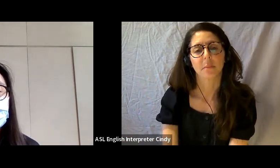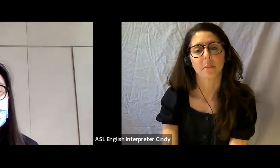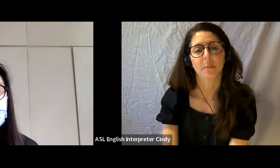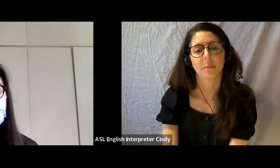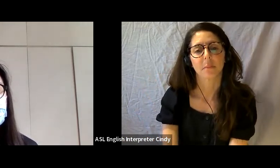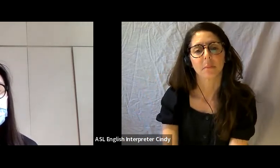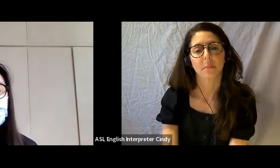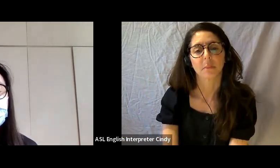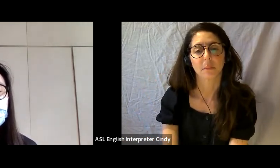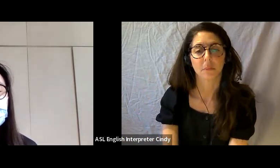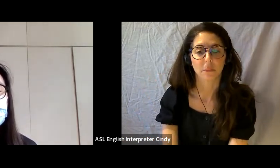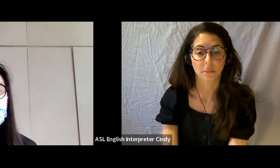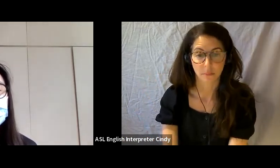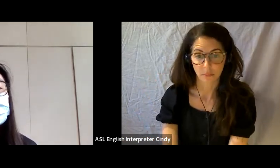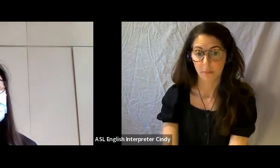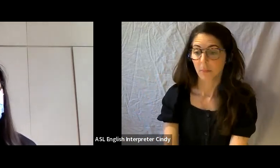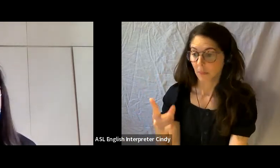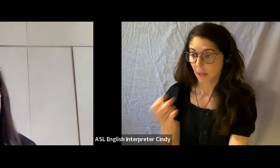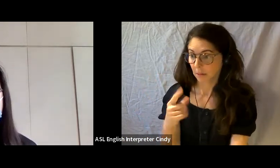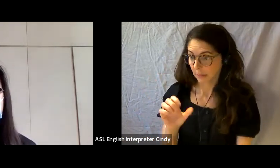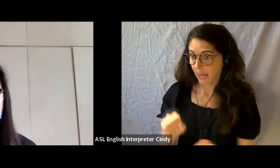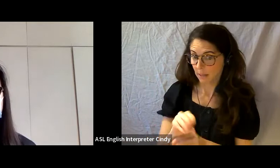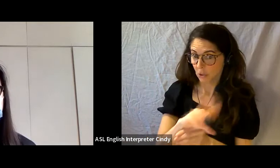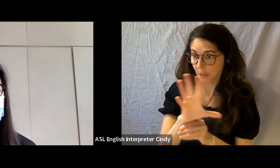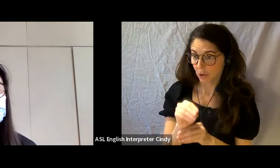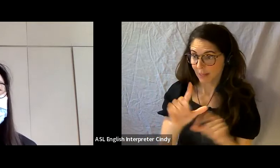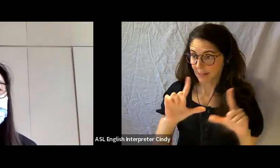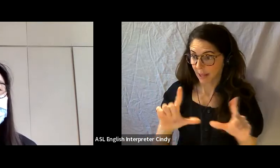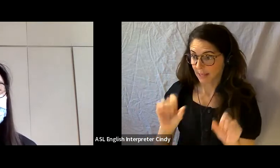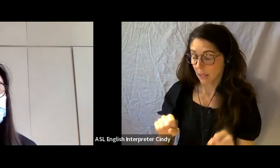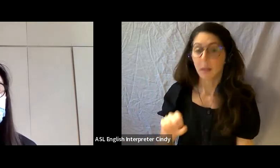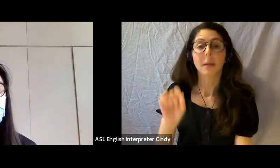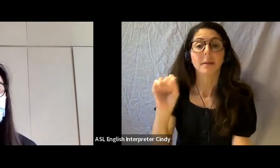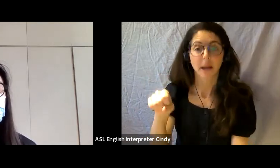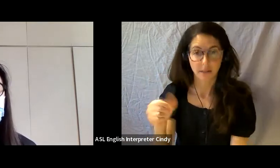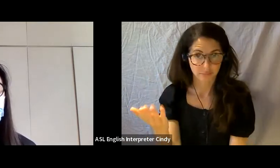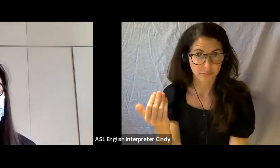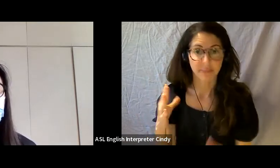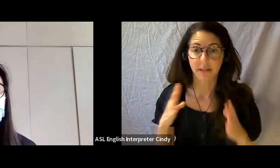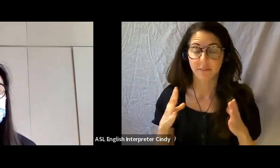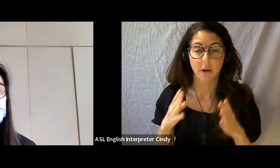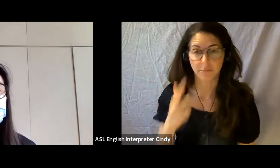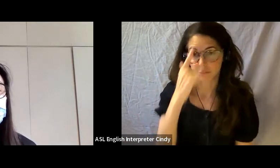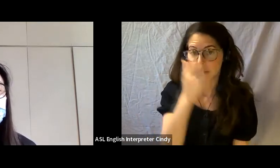I have a question: “Is it okay to take screenshots of slides?” Yes please go ahead, if you wanted to take a screenshot of that last one.